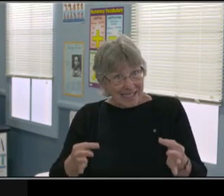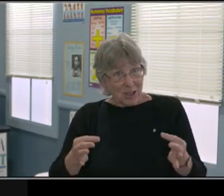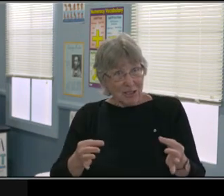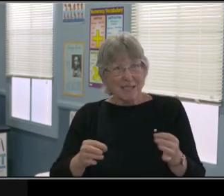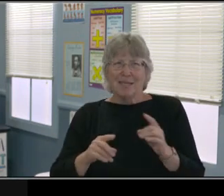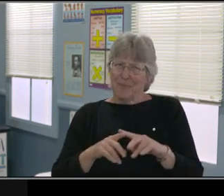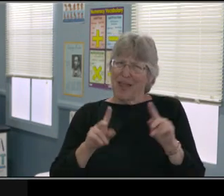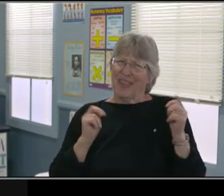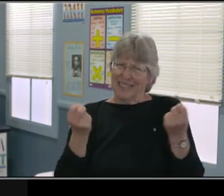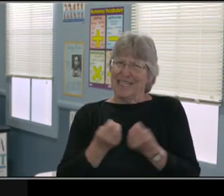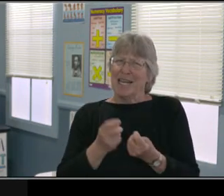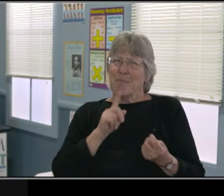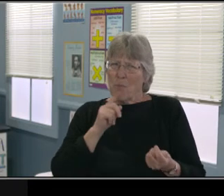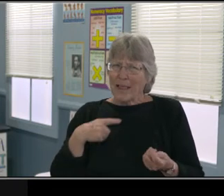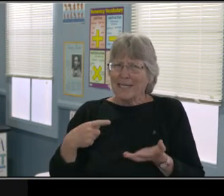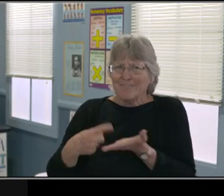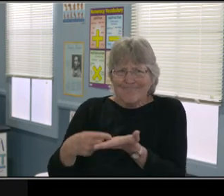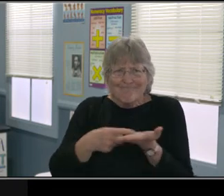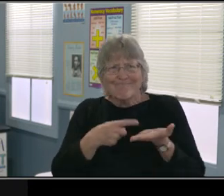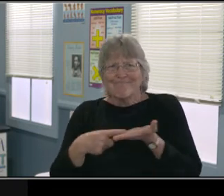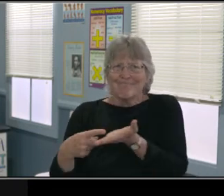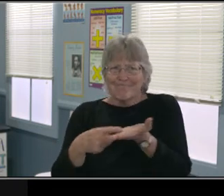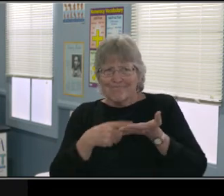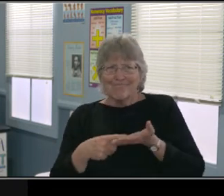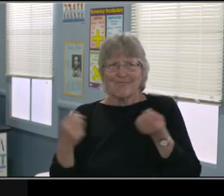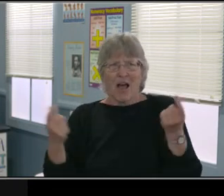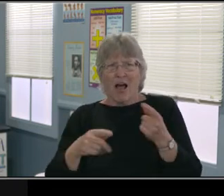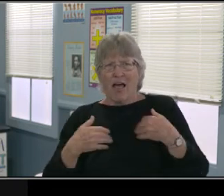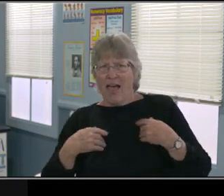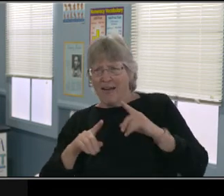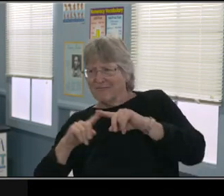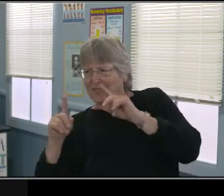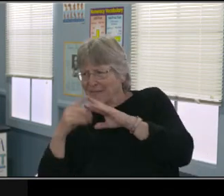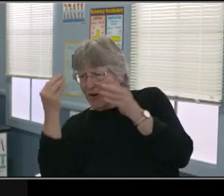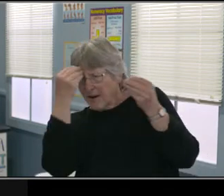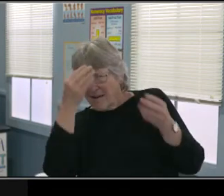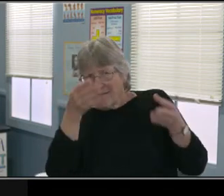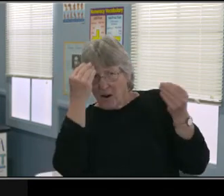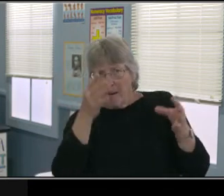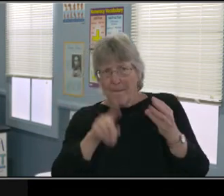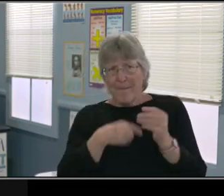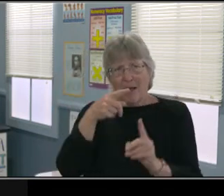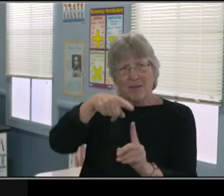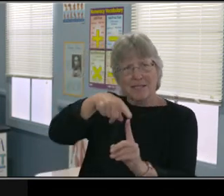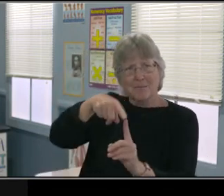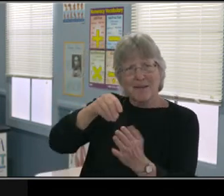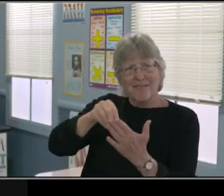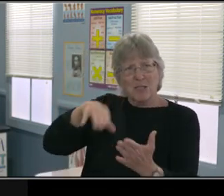And so let's write that down and let's document that so that everybody is clear on what we're doing.